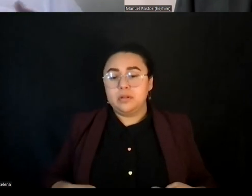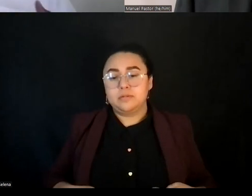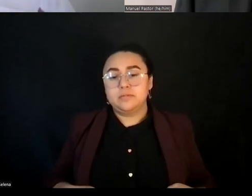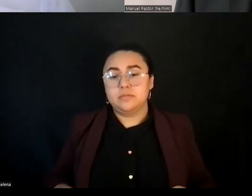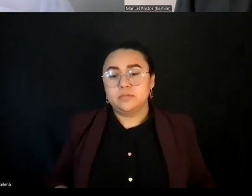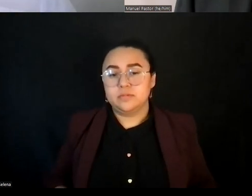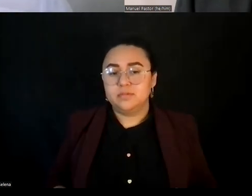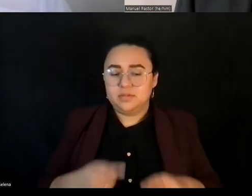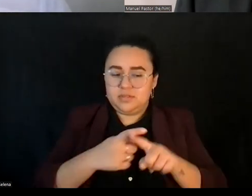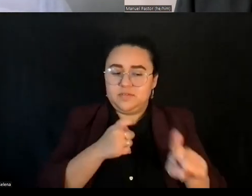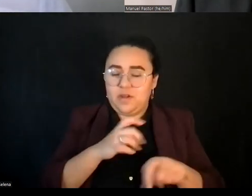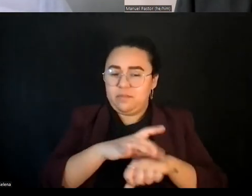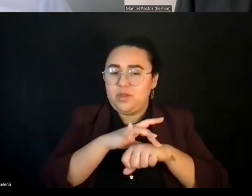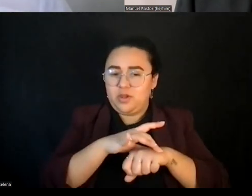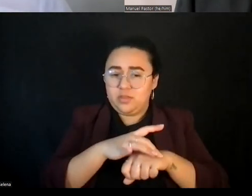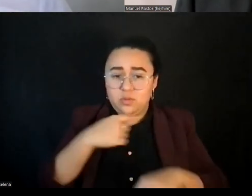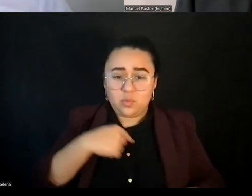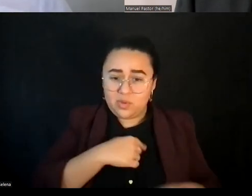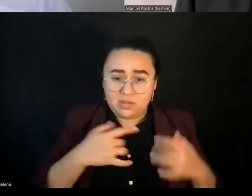I mean, coming from the earth, we forget that.